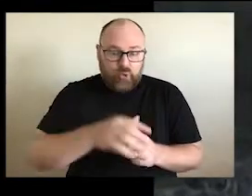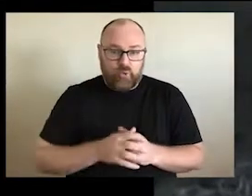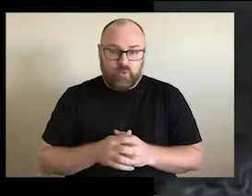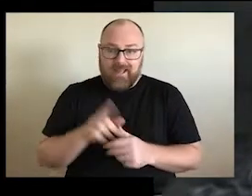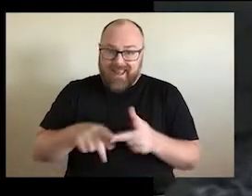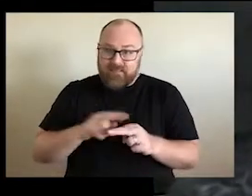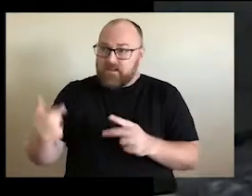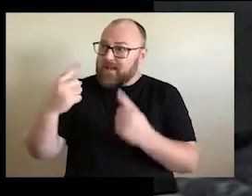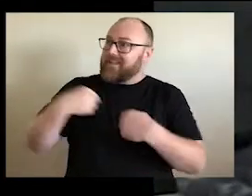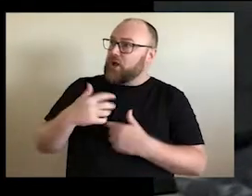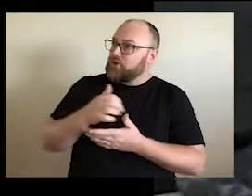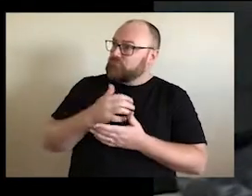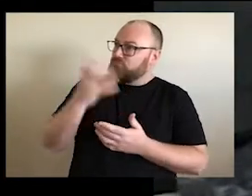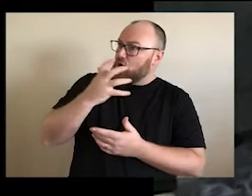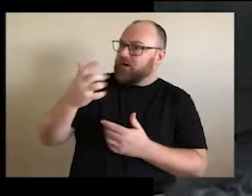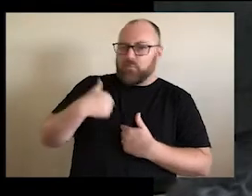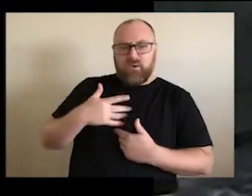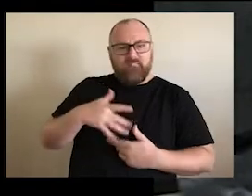to you feel like forgiving them, especially if they mean it.